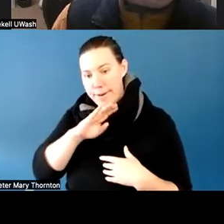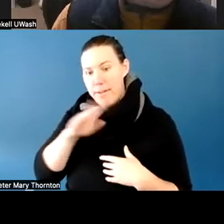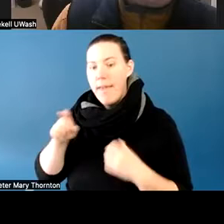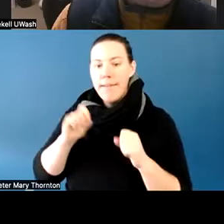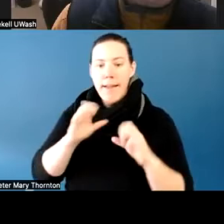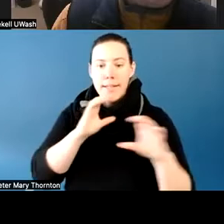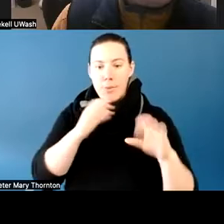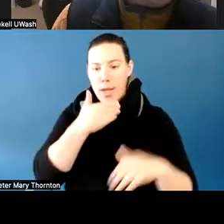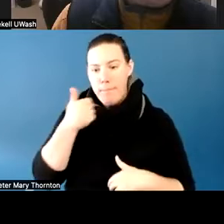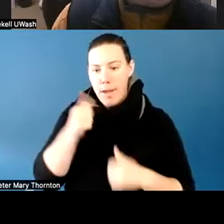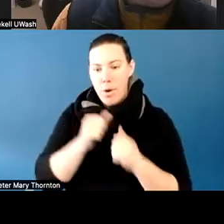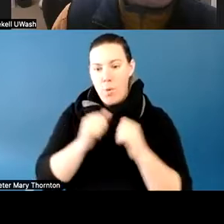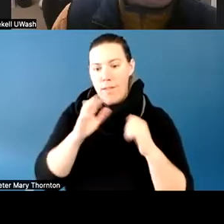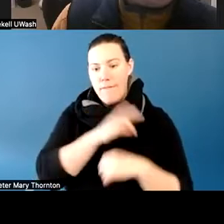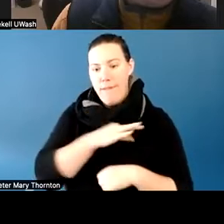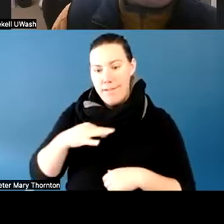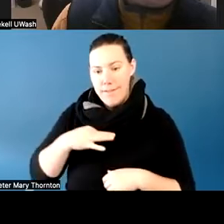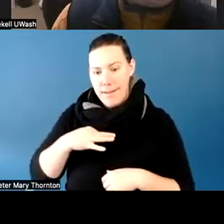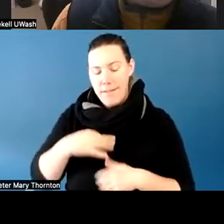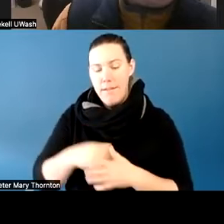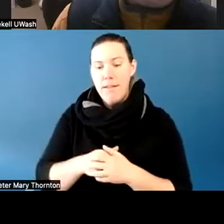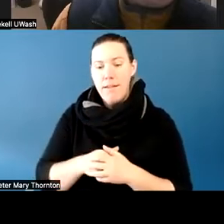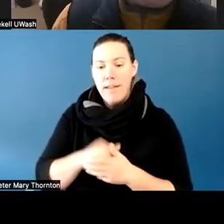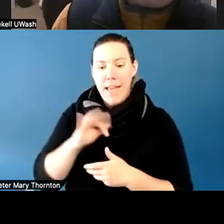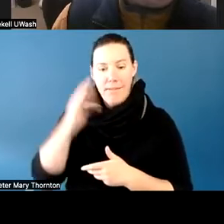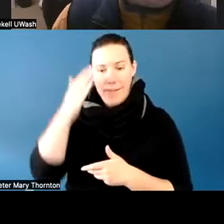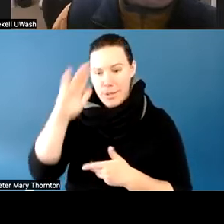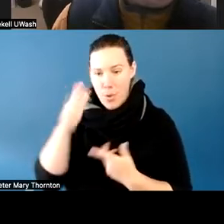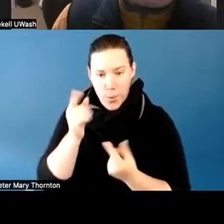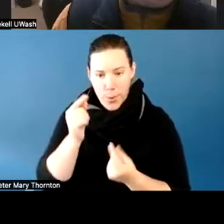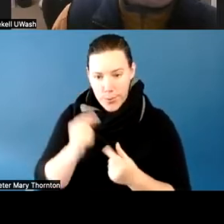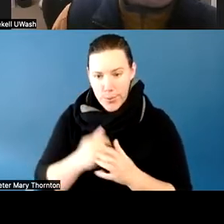when they weren't aware-- didn't know what to do, and didn't know when